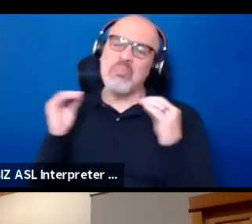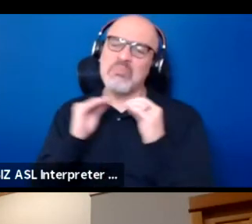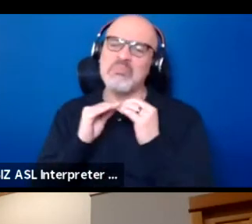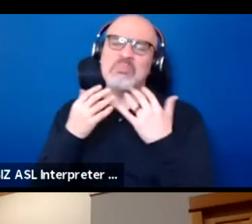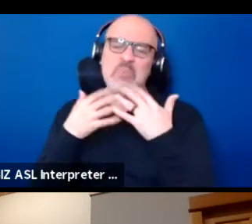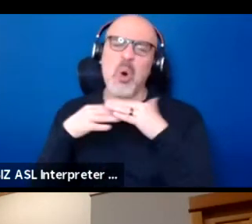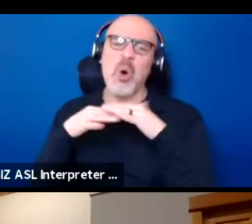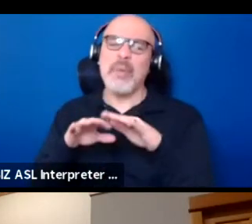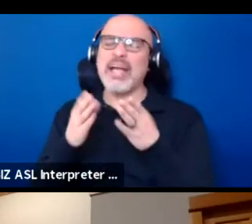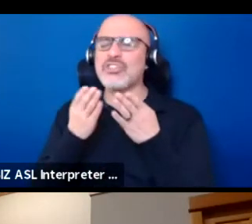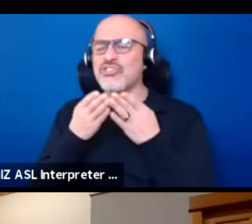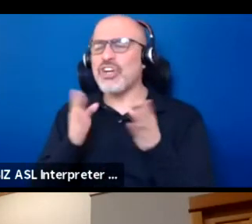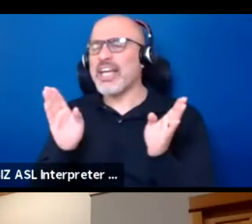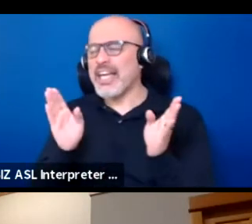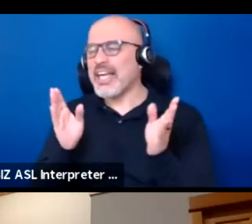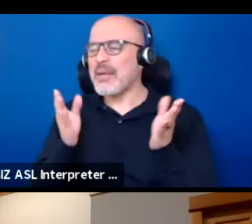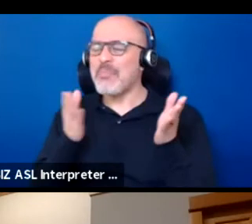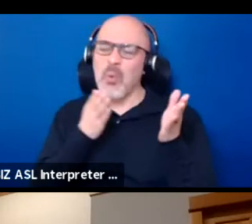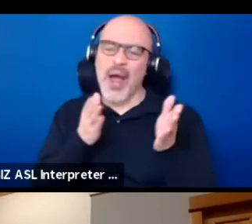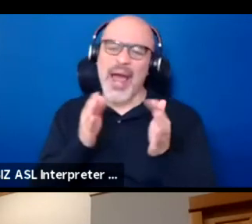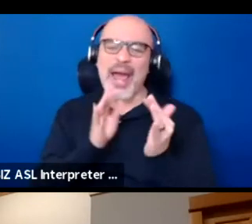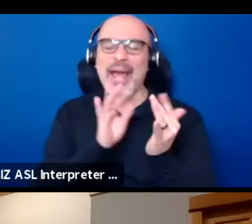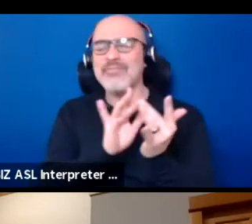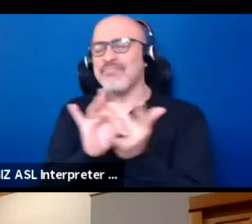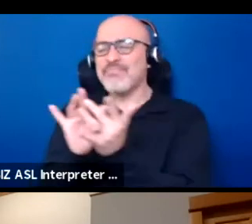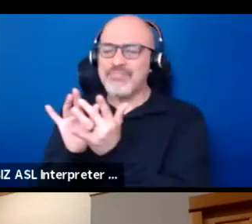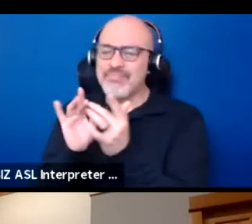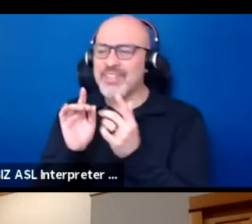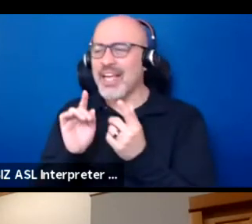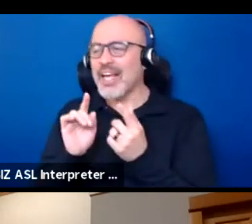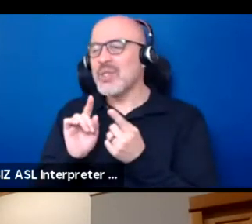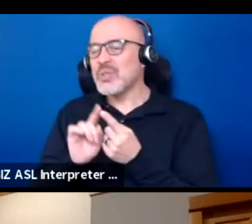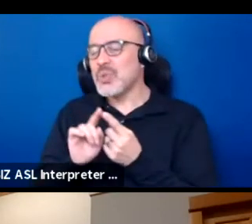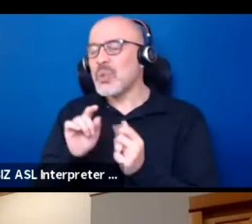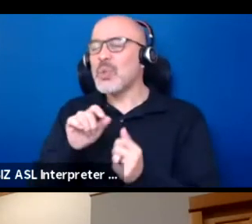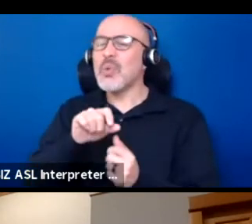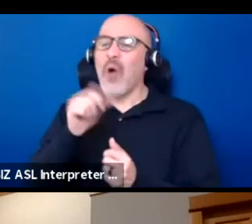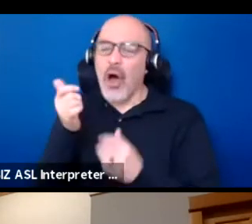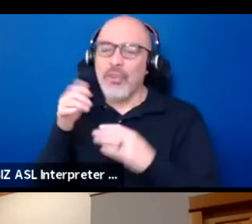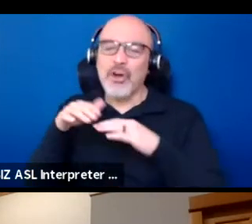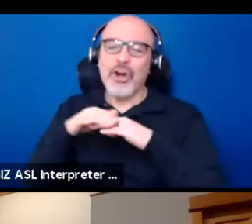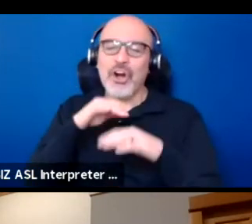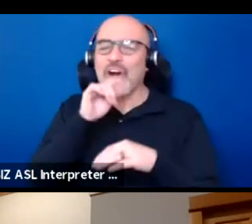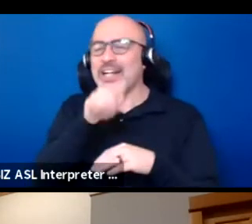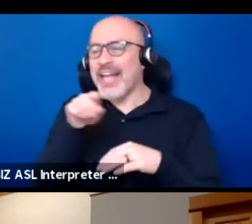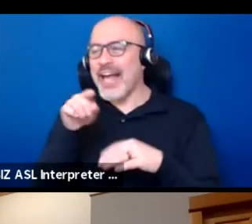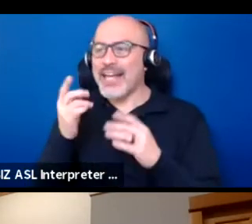to reach out to a lot of other natives and seeing themselves on screen.